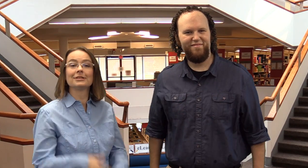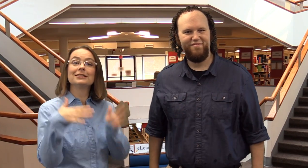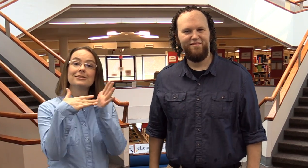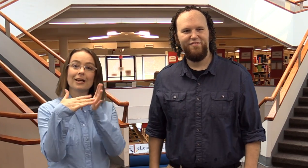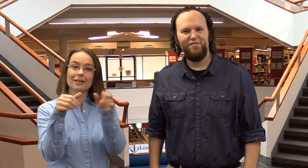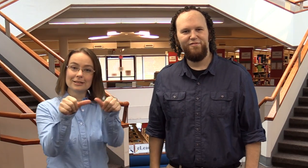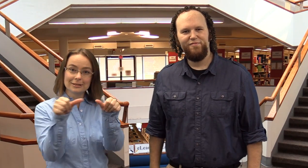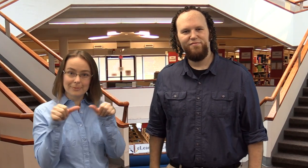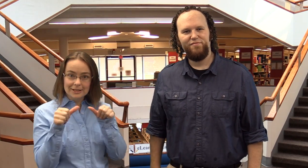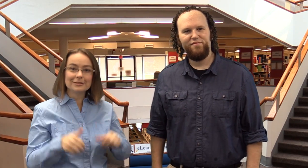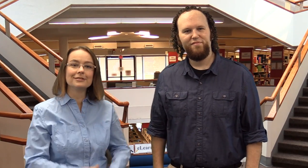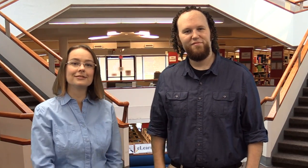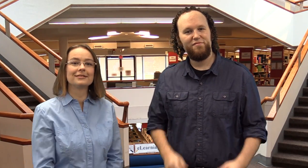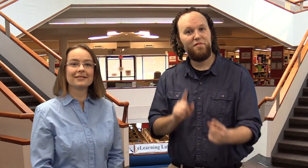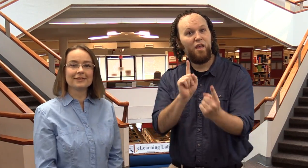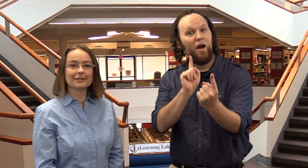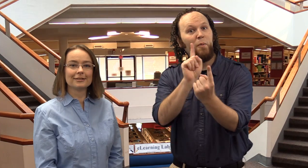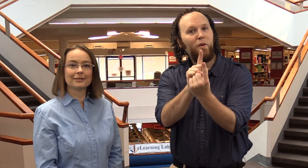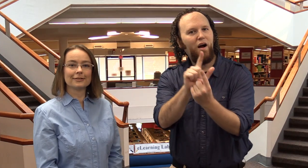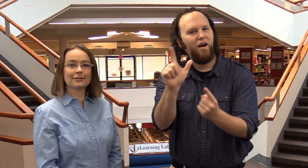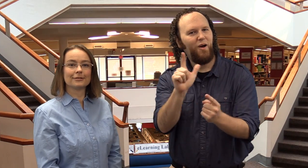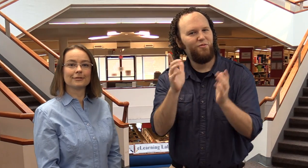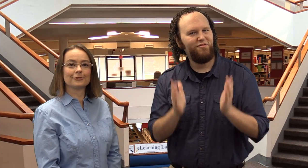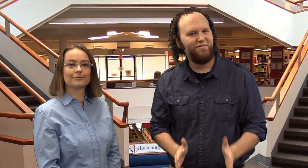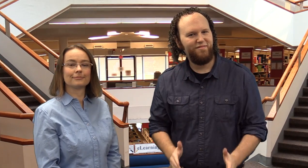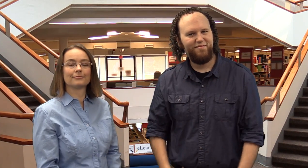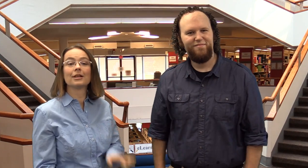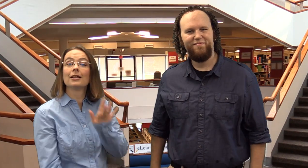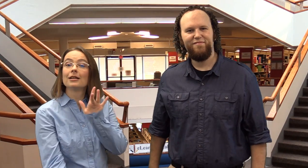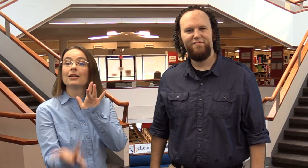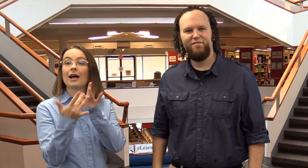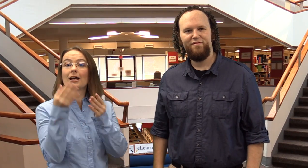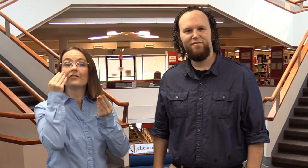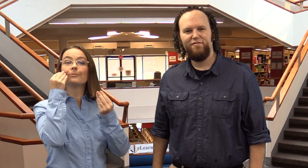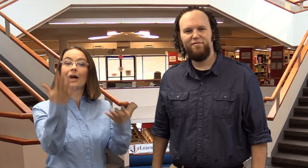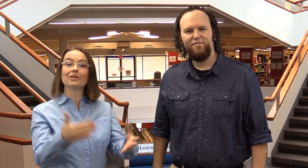Study areas Meet a librarian Library contact information